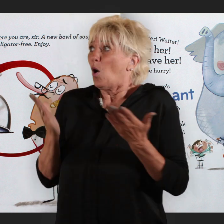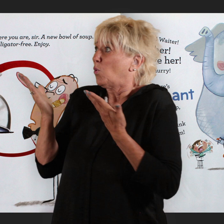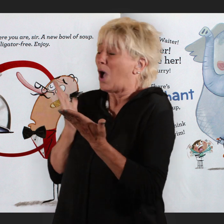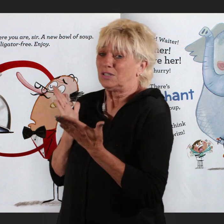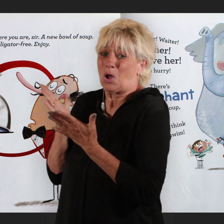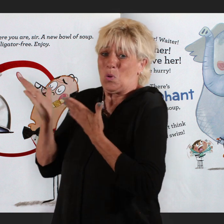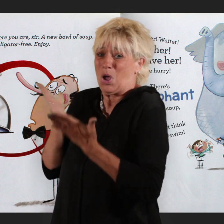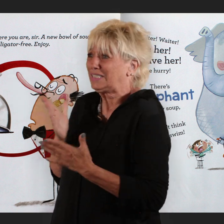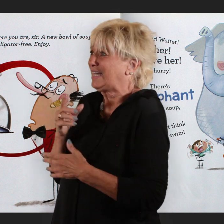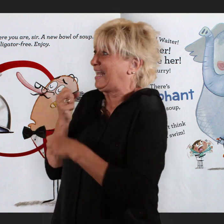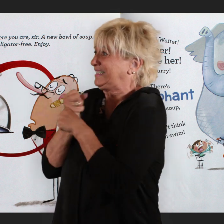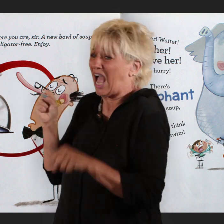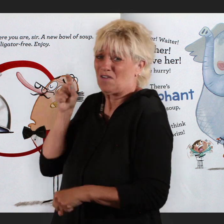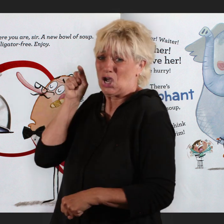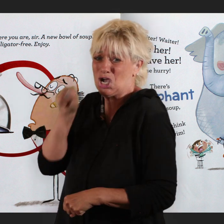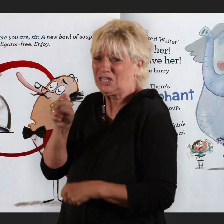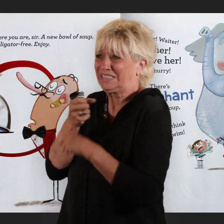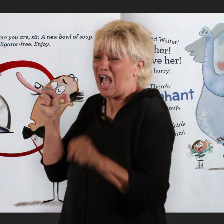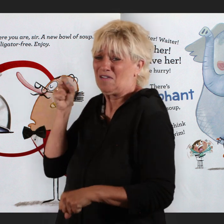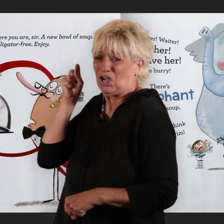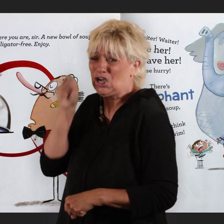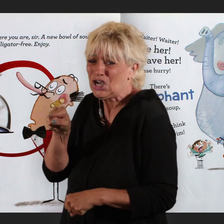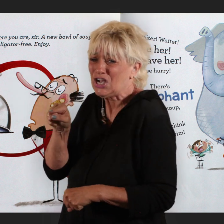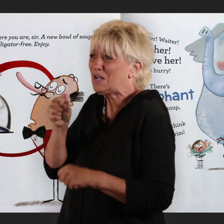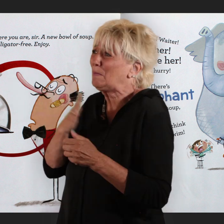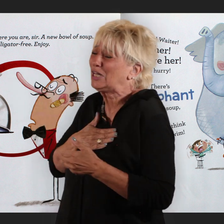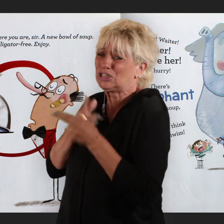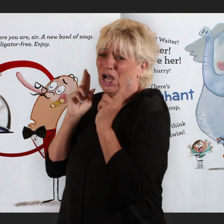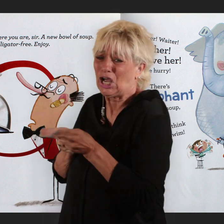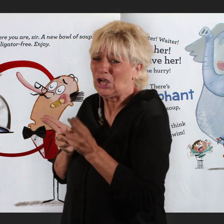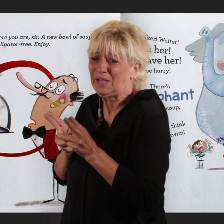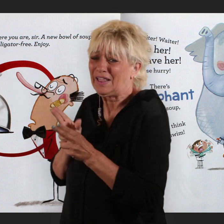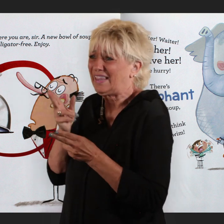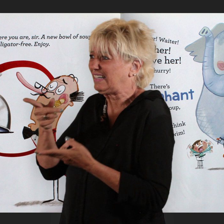Waiter! Waiter! Save her! Save her! Please hurry!